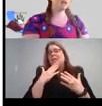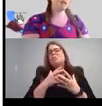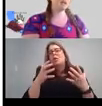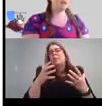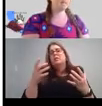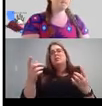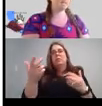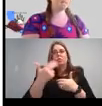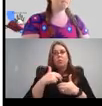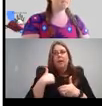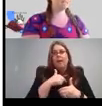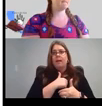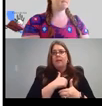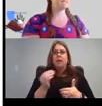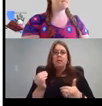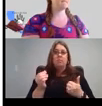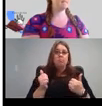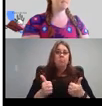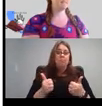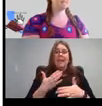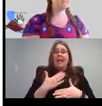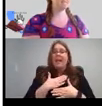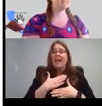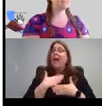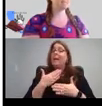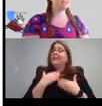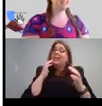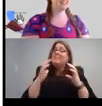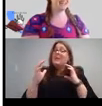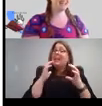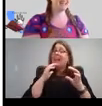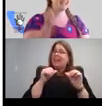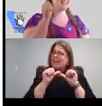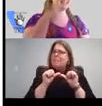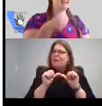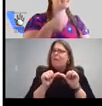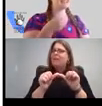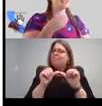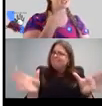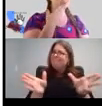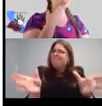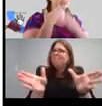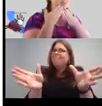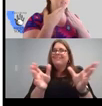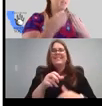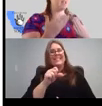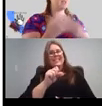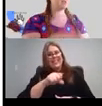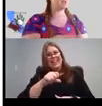And happy communicating. Keep that communication going. Yes. And I just